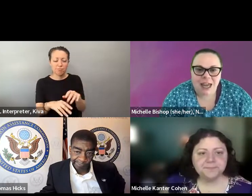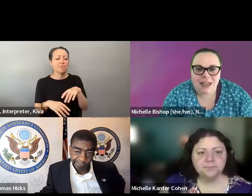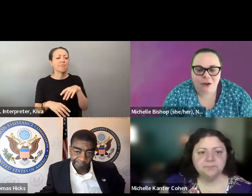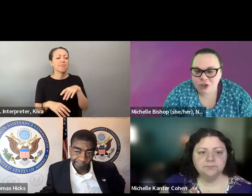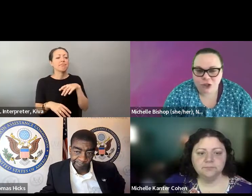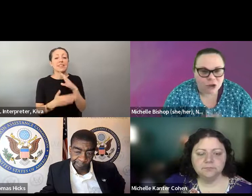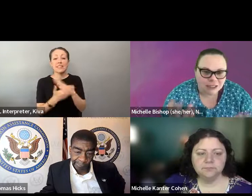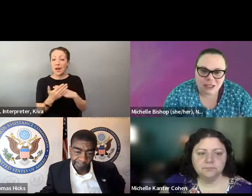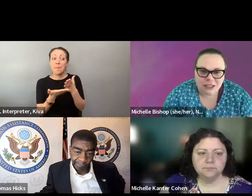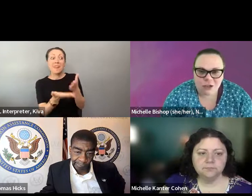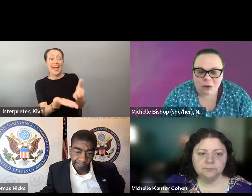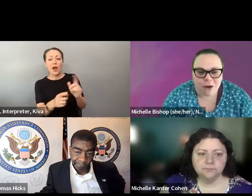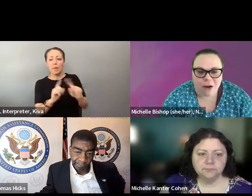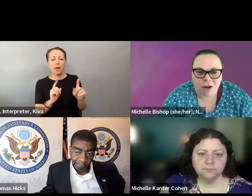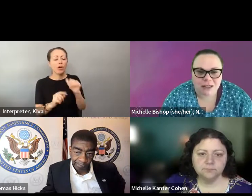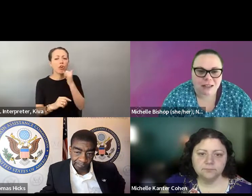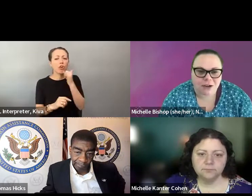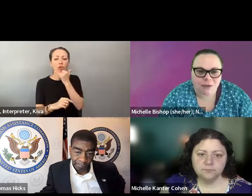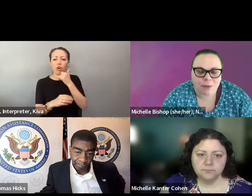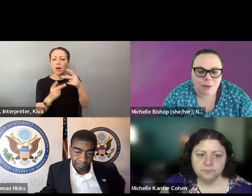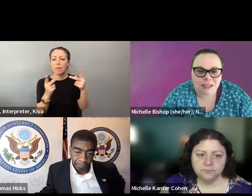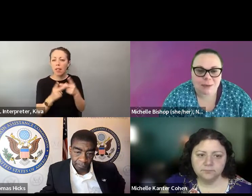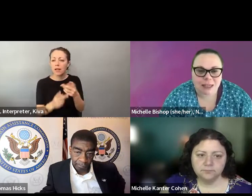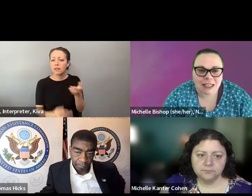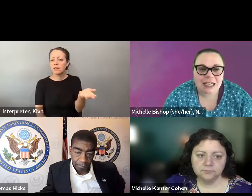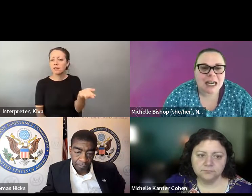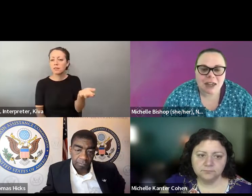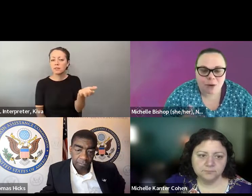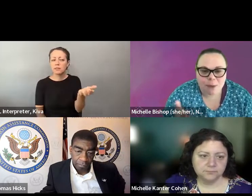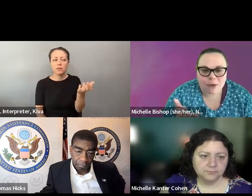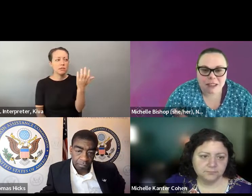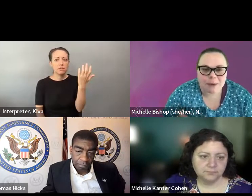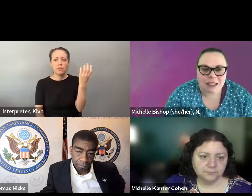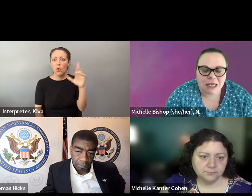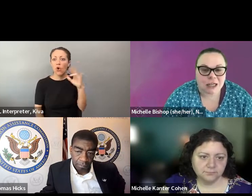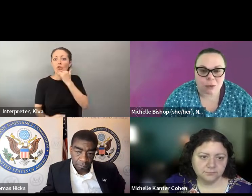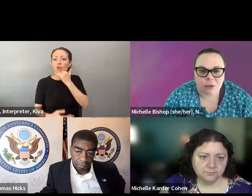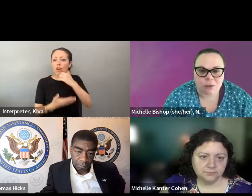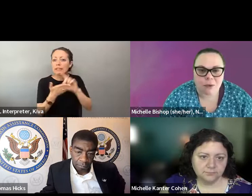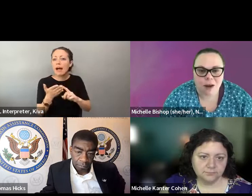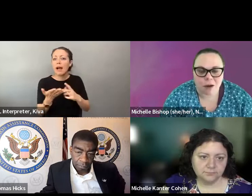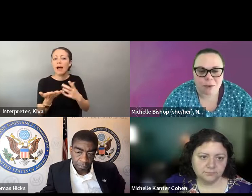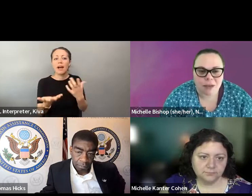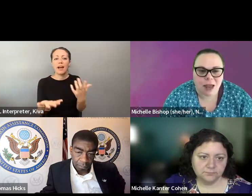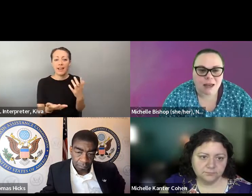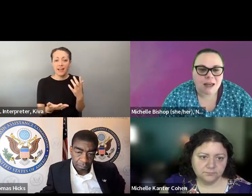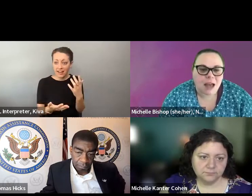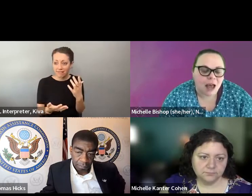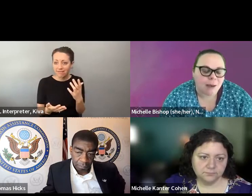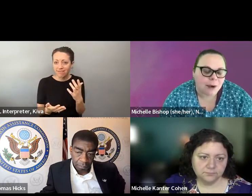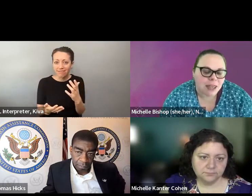accessible paths of travel. I think they're great and they increase options for voters and we did see some that were